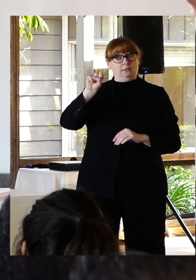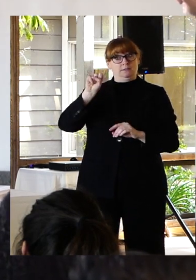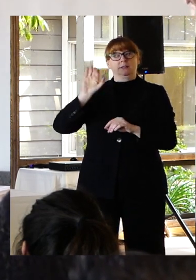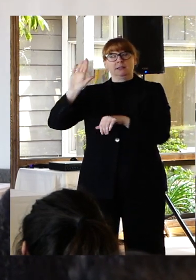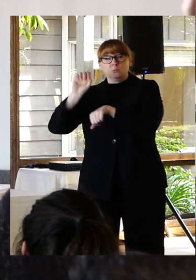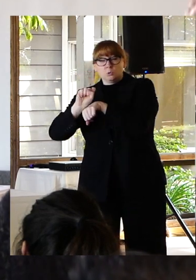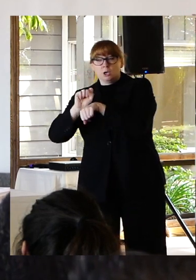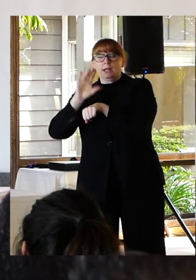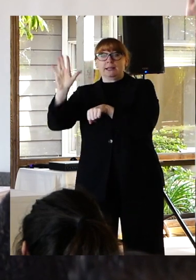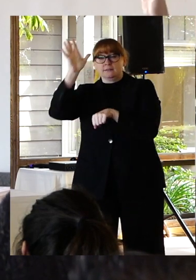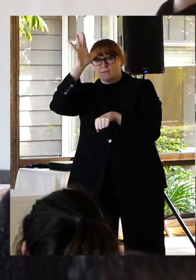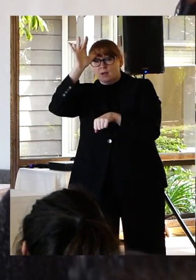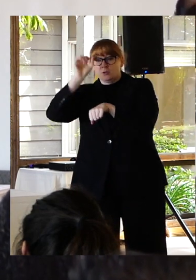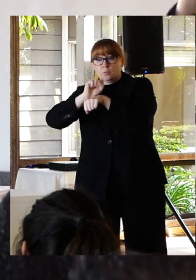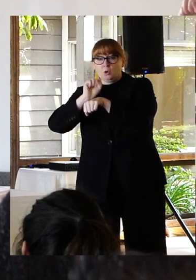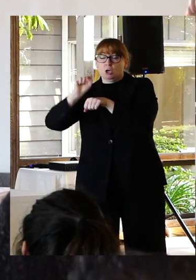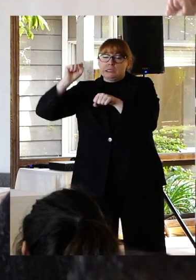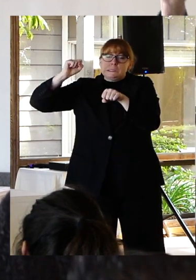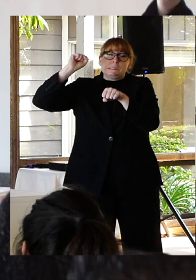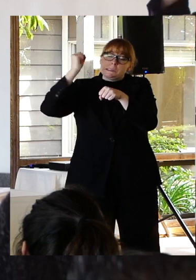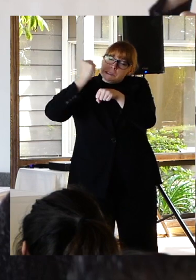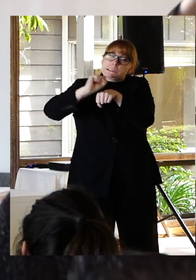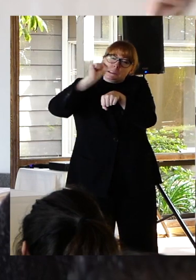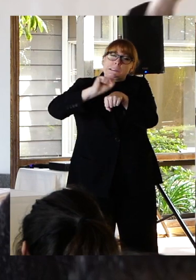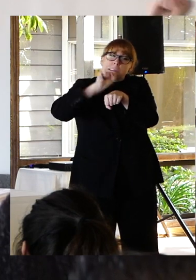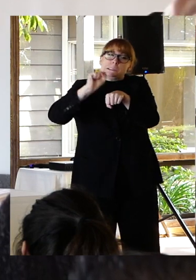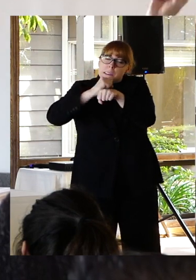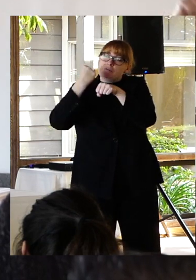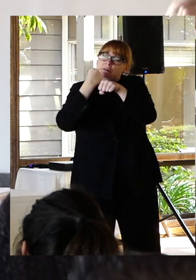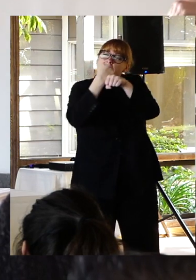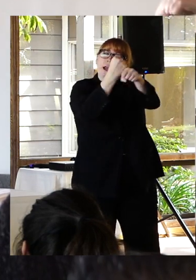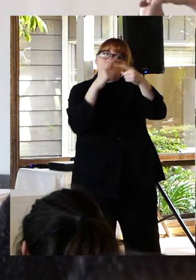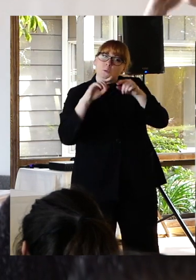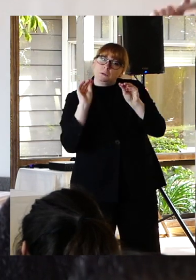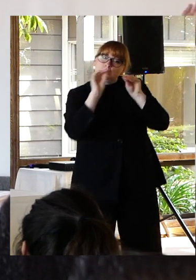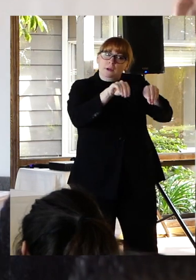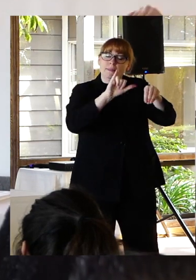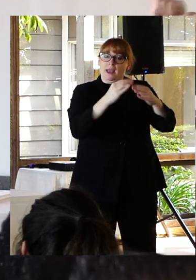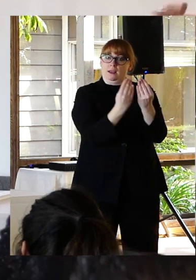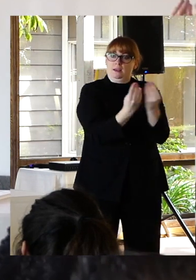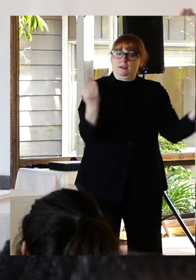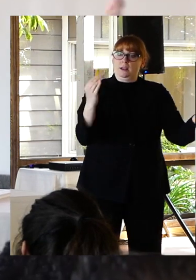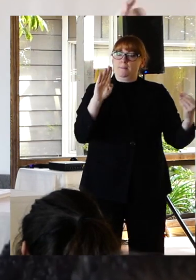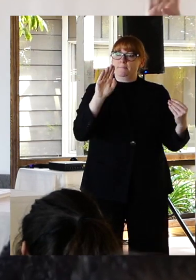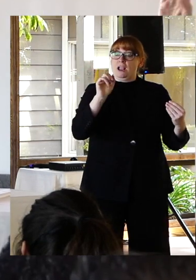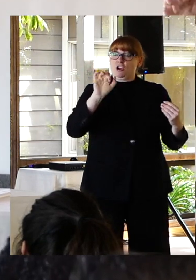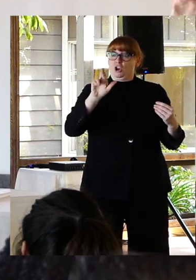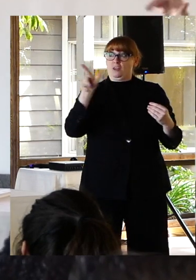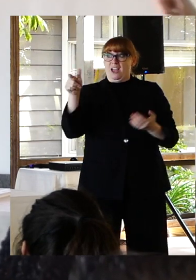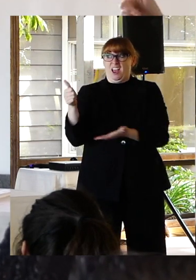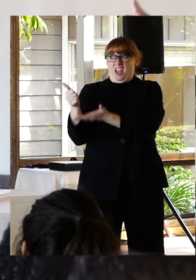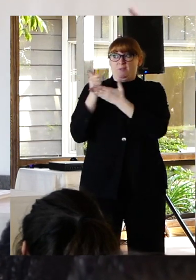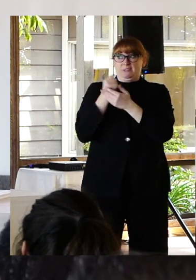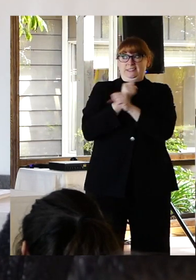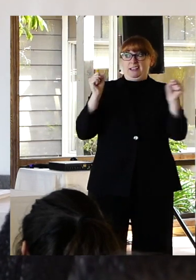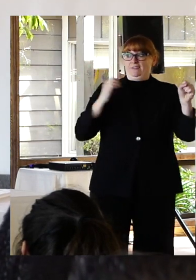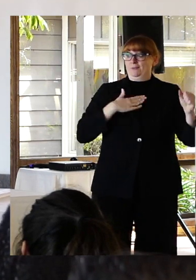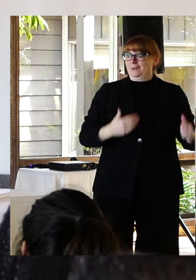prevention barrier and on training the Golden Gate Bridge patrol officers Helped save my life.